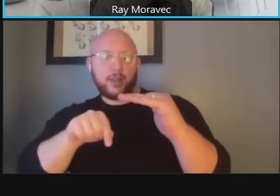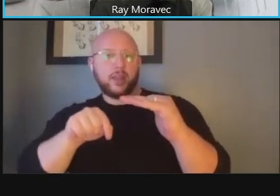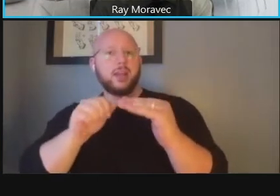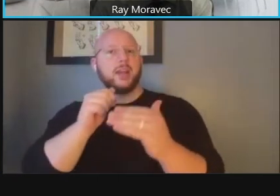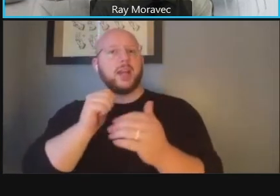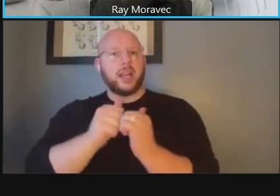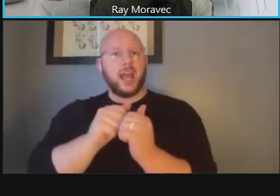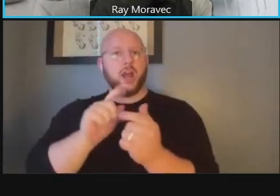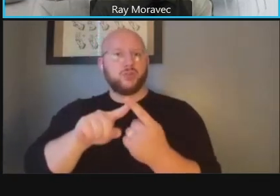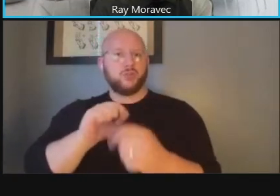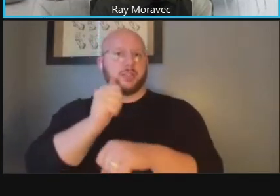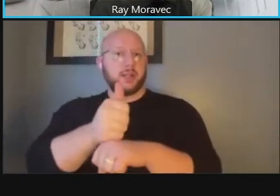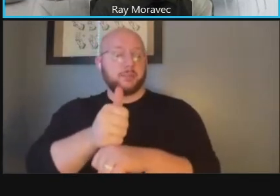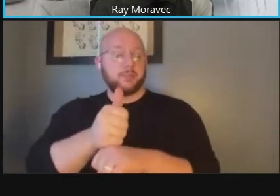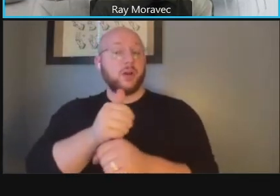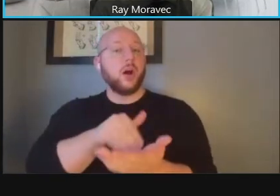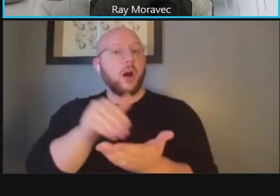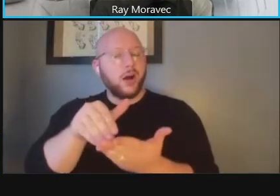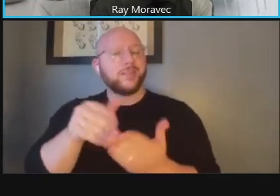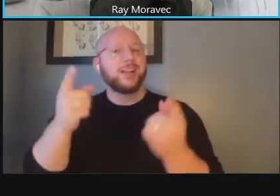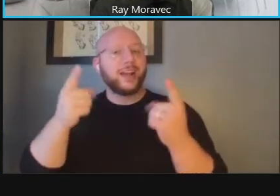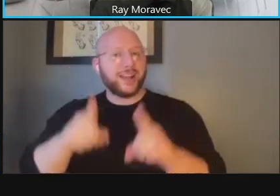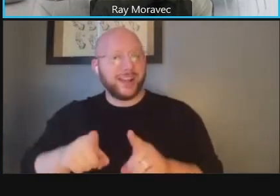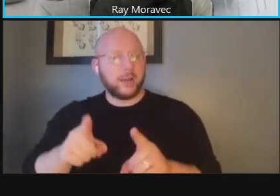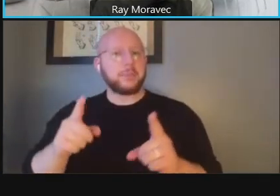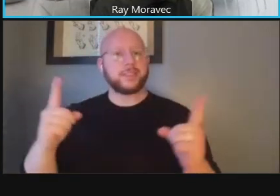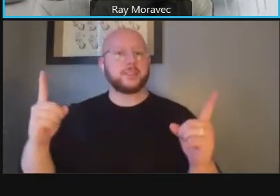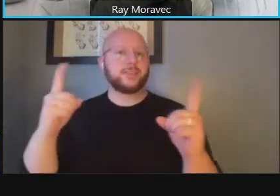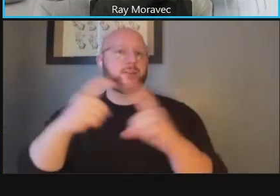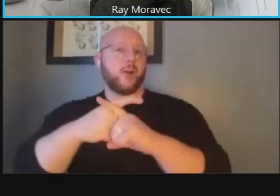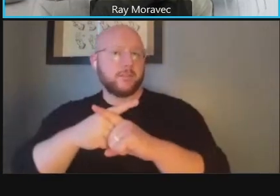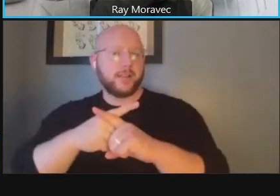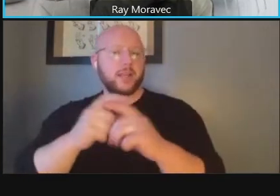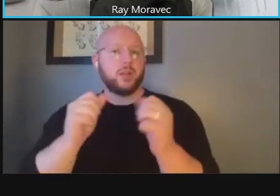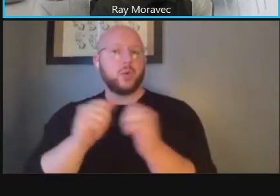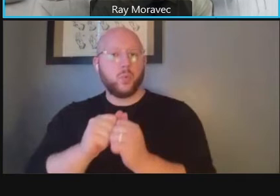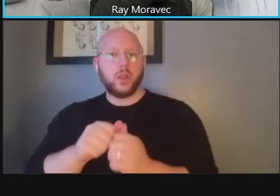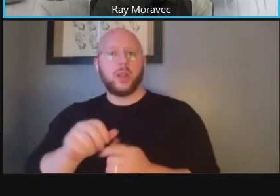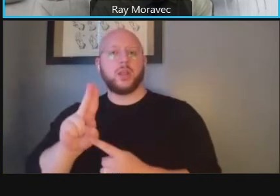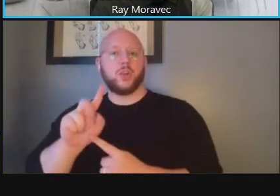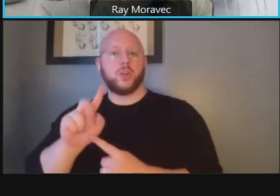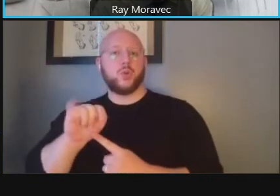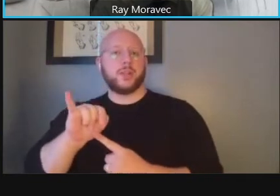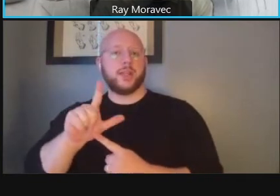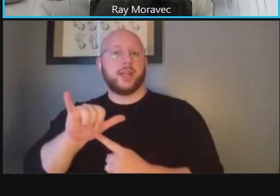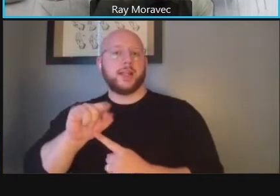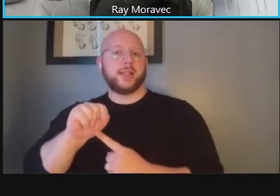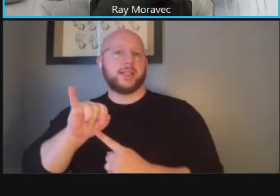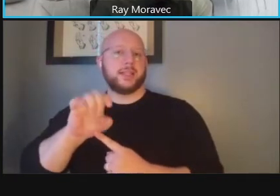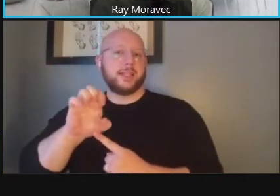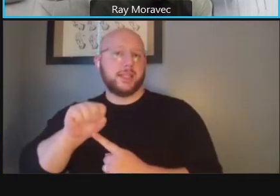and there are often times many conflicts with utilities or things that are not seen that we